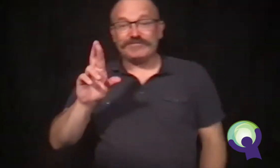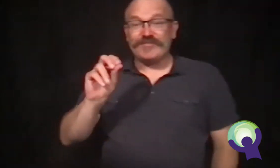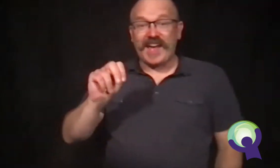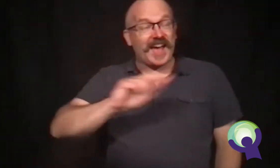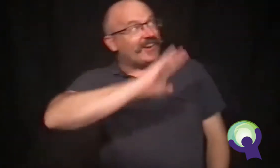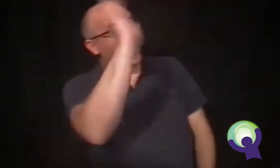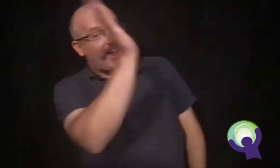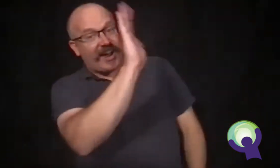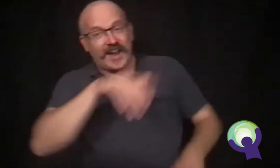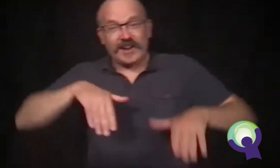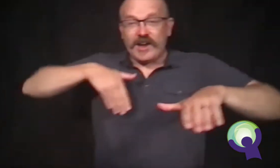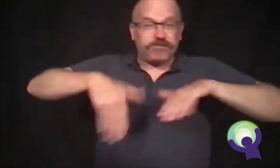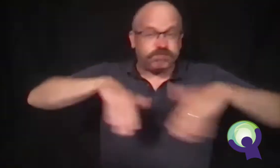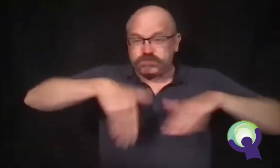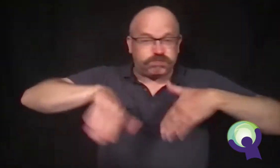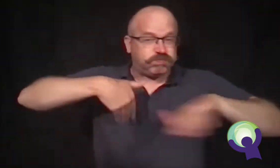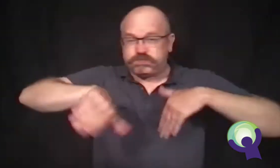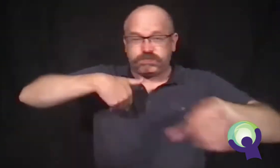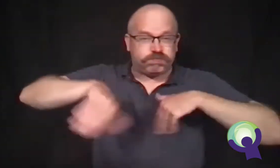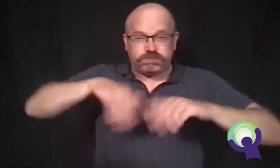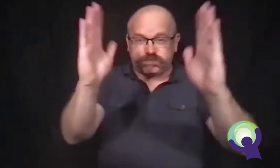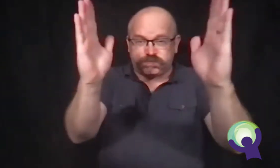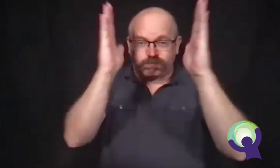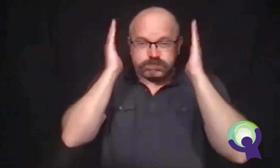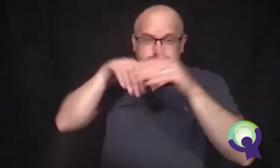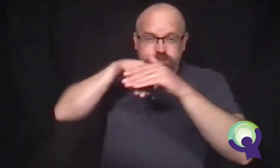She smiled as Ron walked in. He was her best customer.